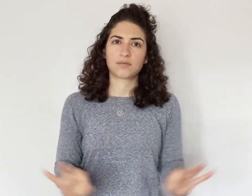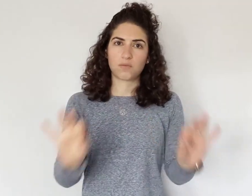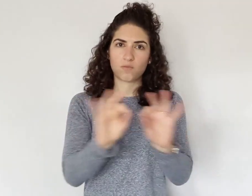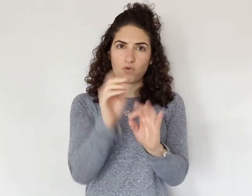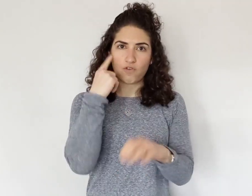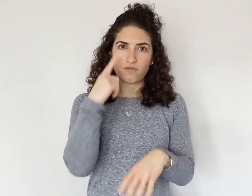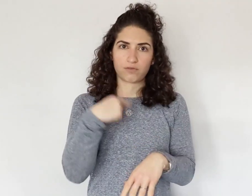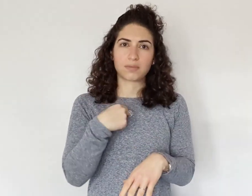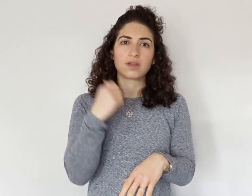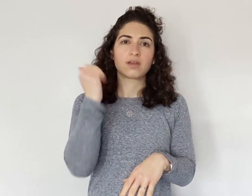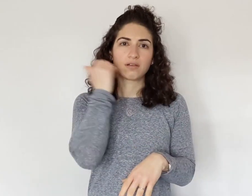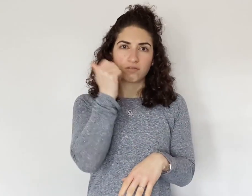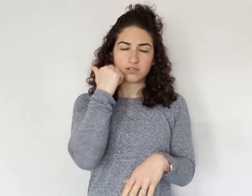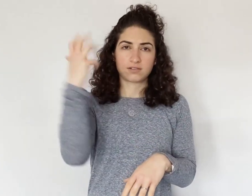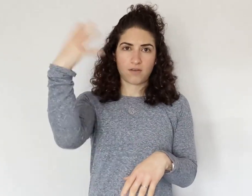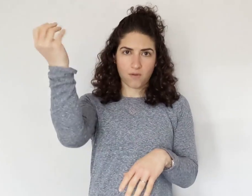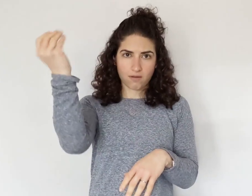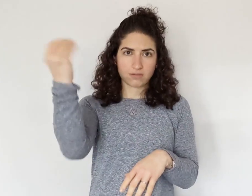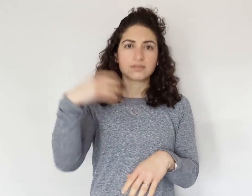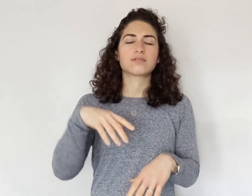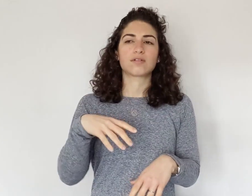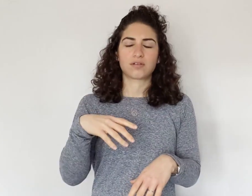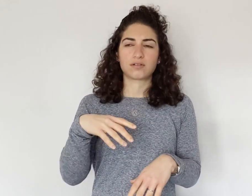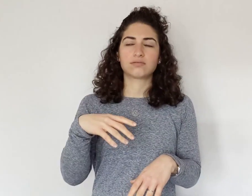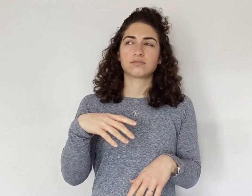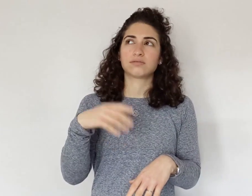It is important for me - everyday I go outside.